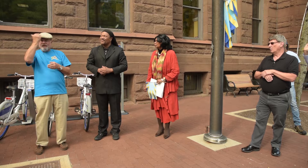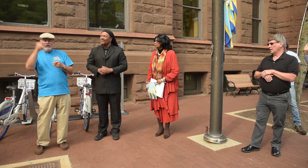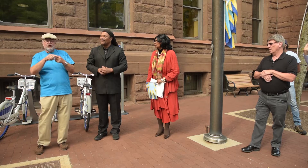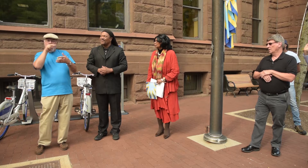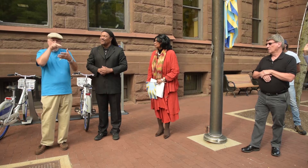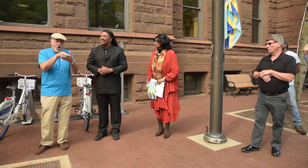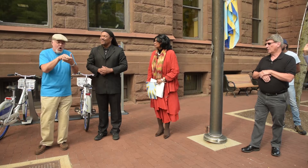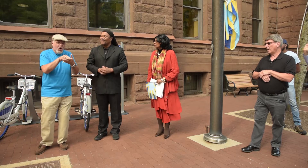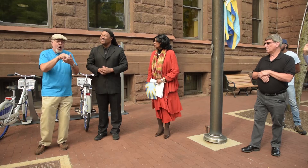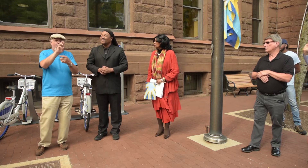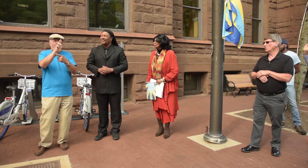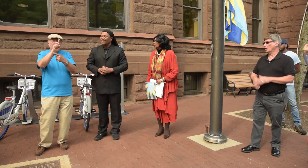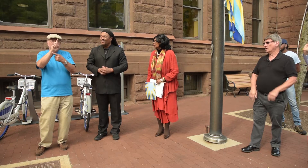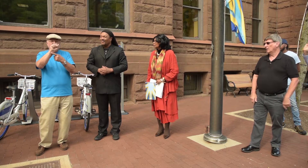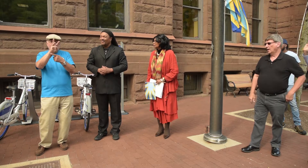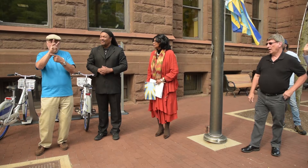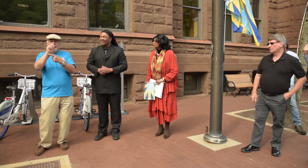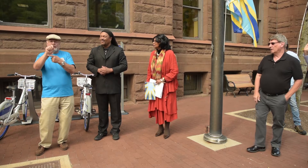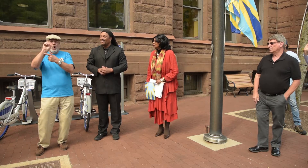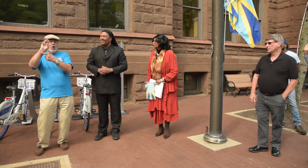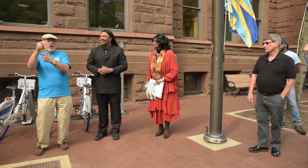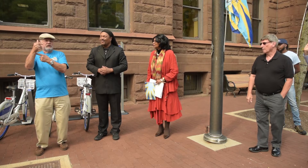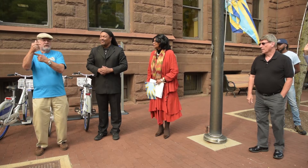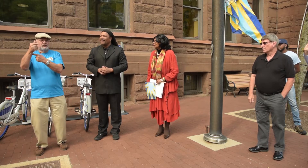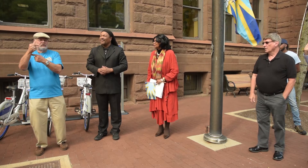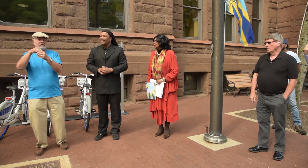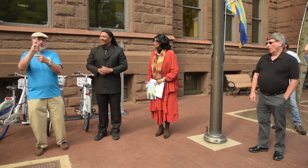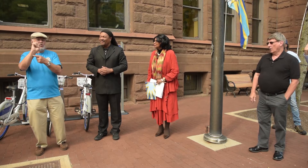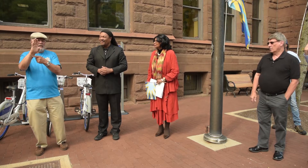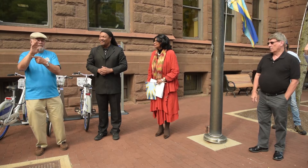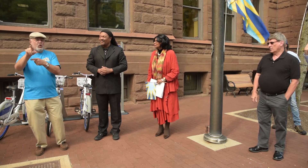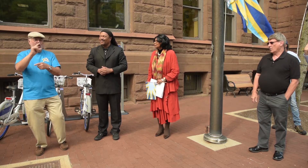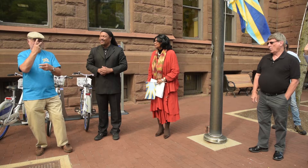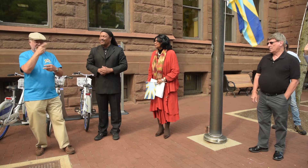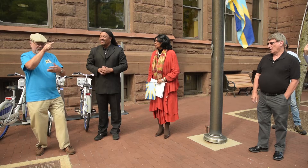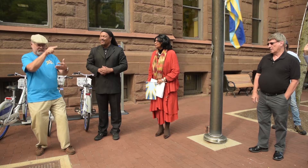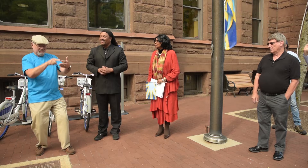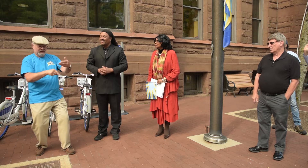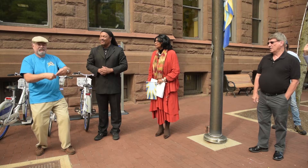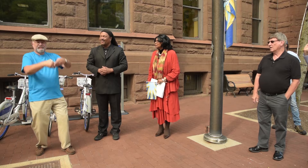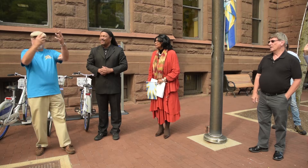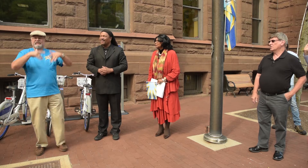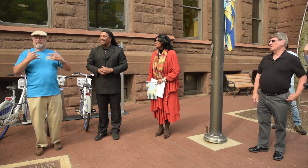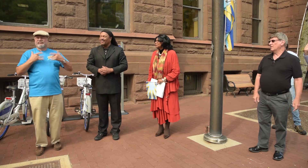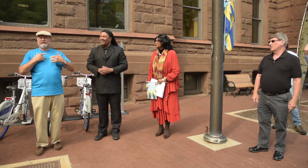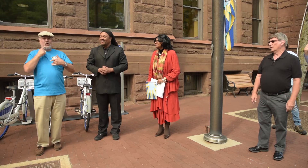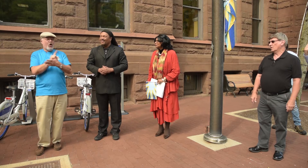week.Don't forget to look at our website to see the list of the events that are